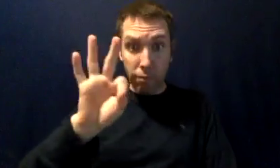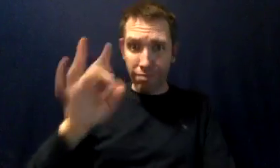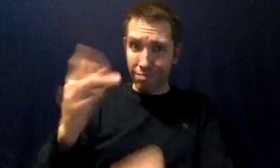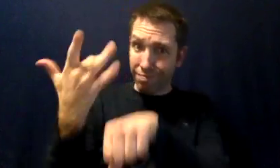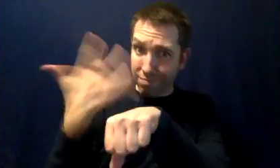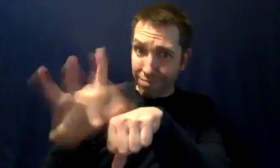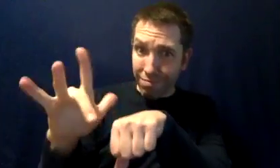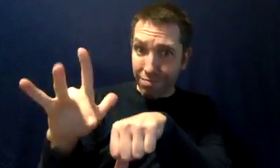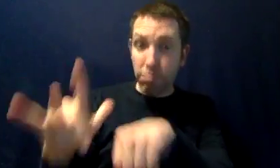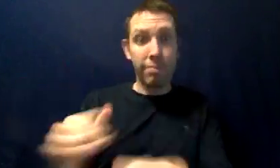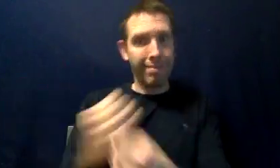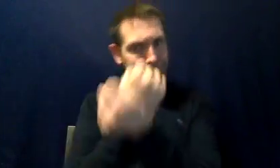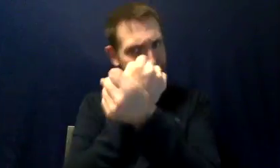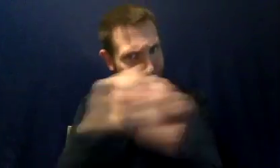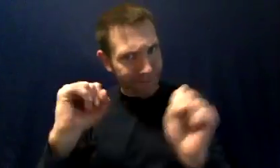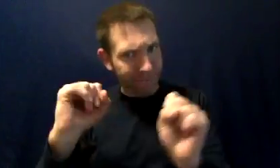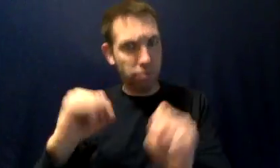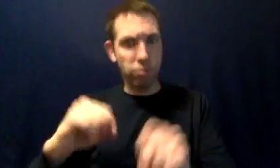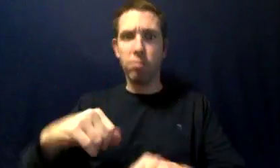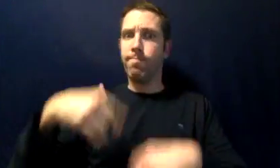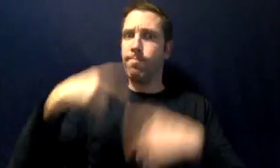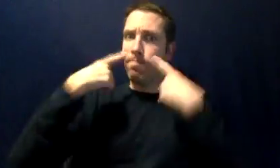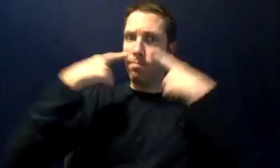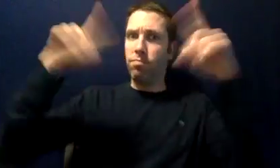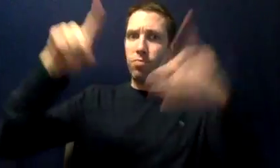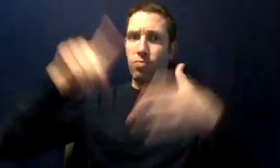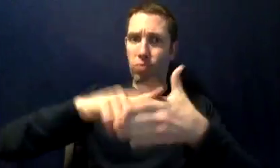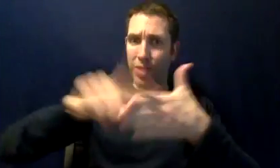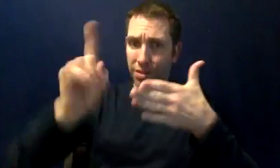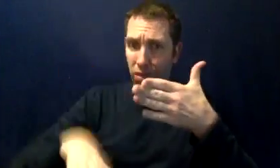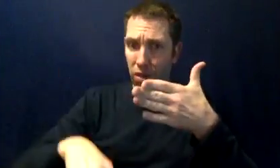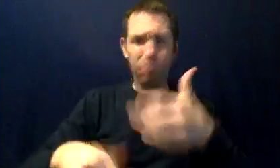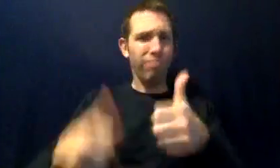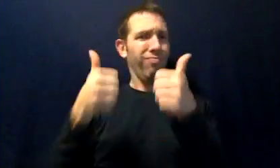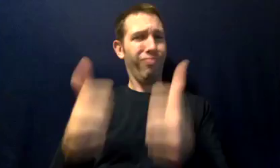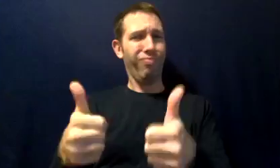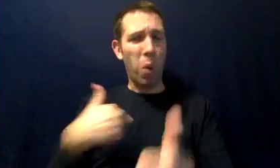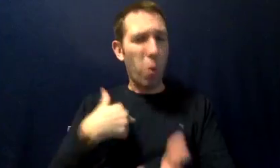as long as it was safe with proven successful outcomes.